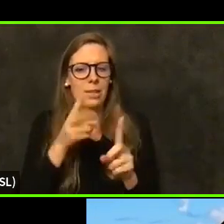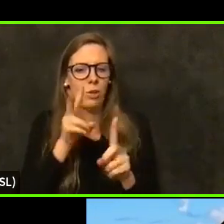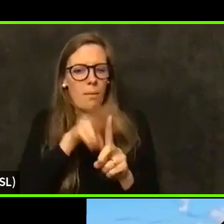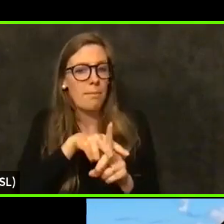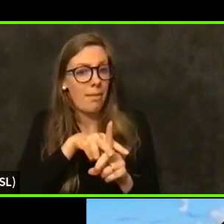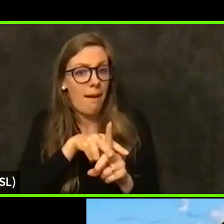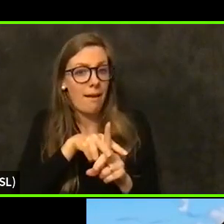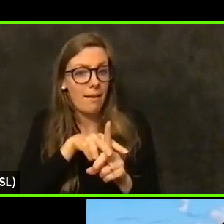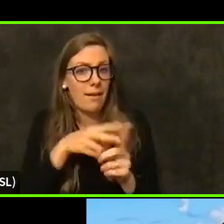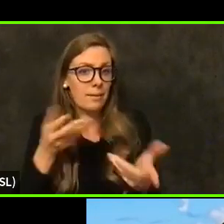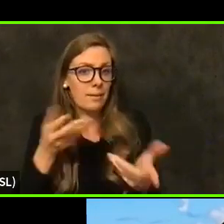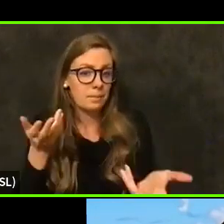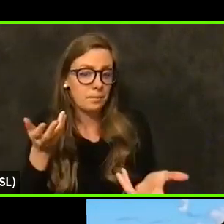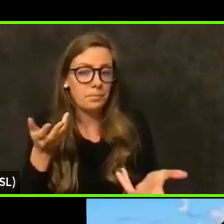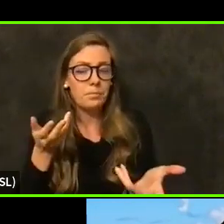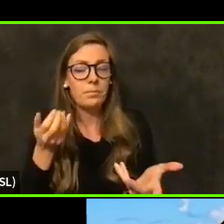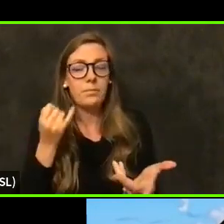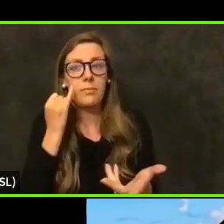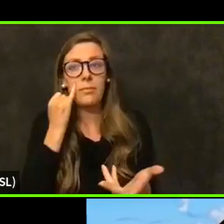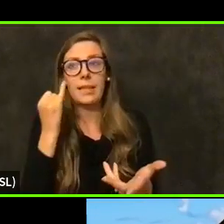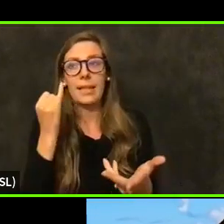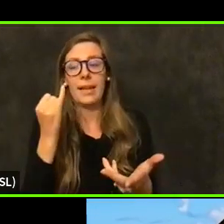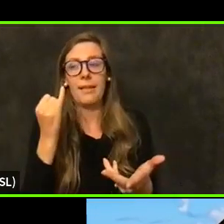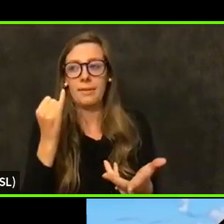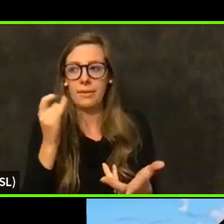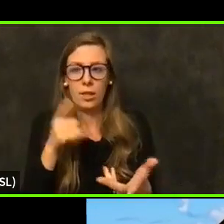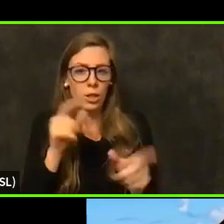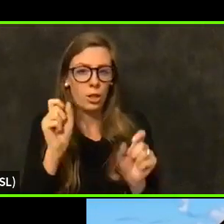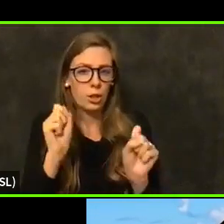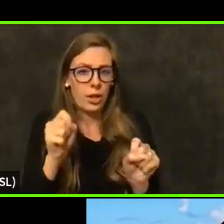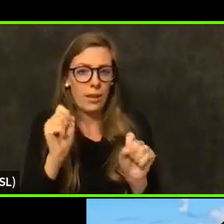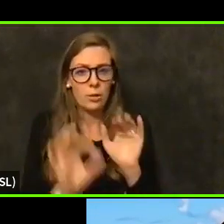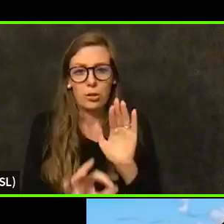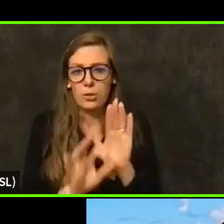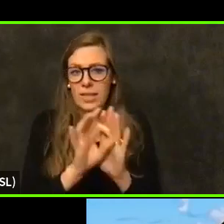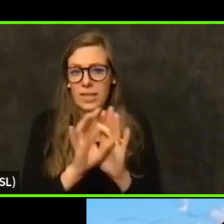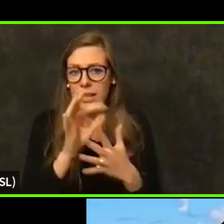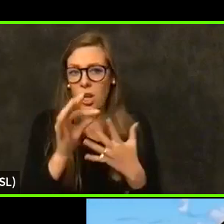But if, you know, if you're able to select the option, that feels like the best fit